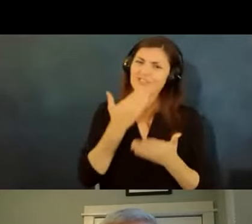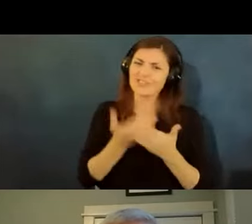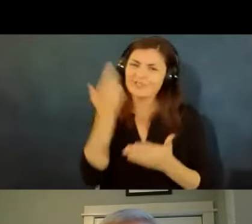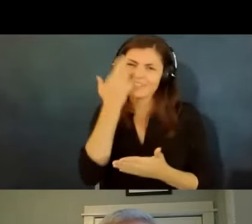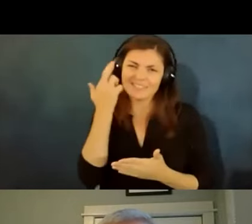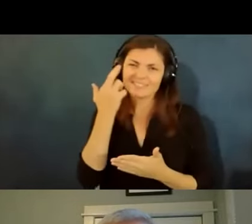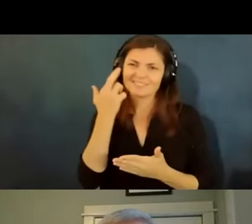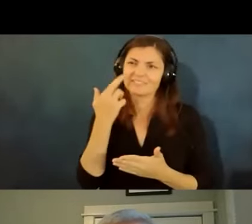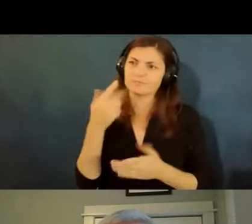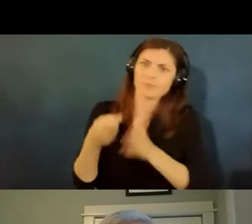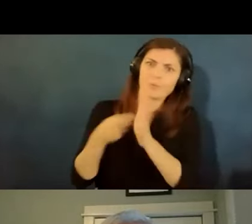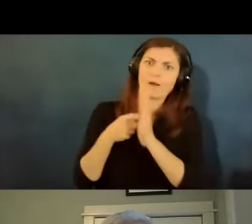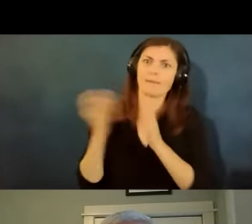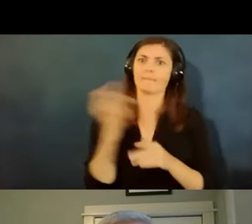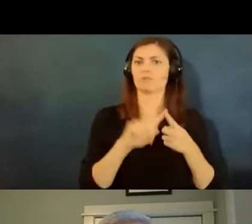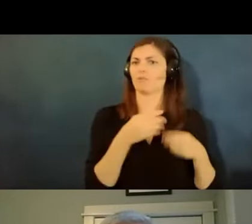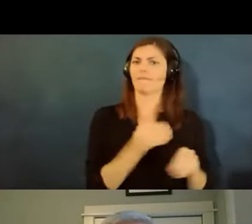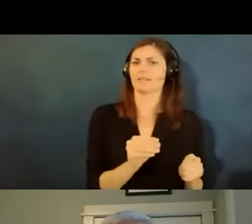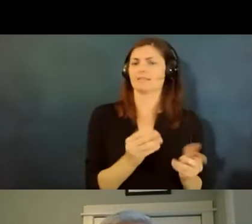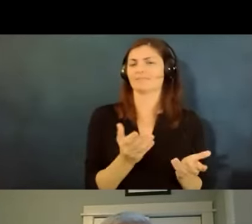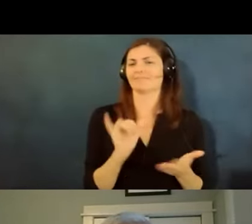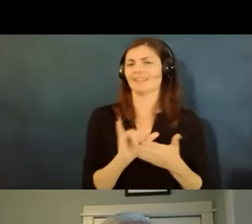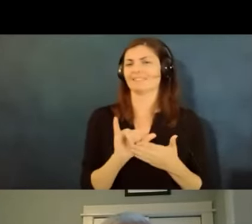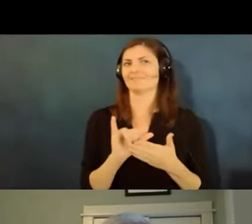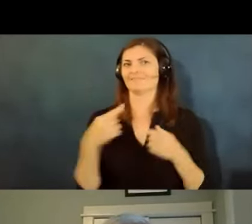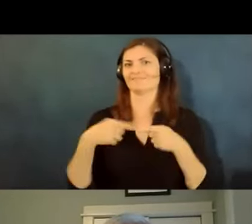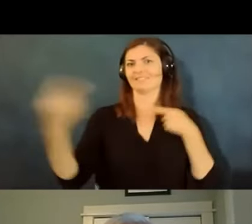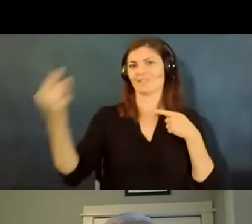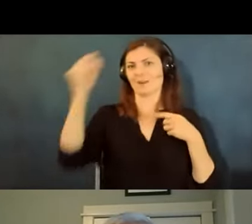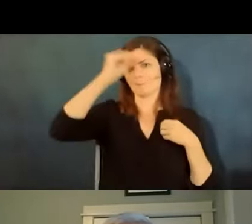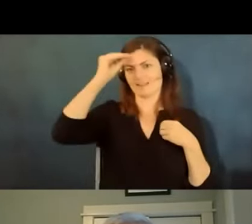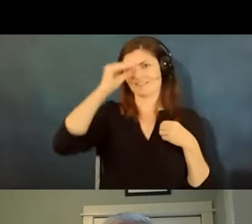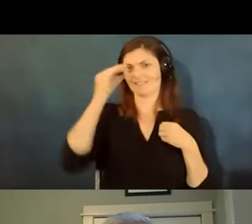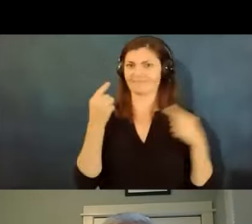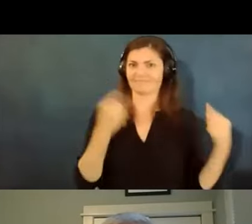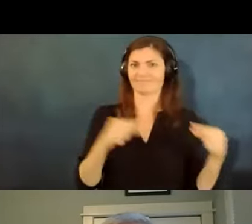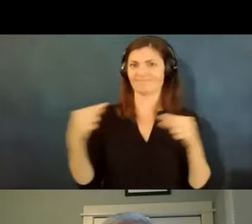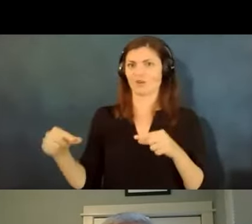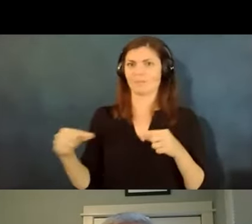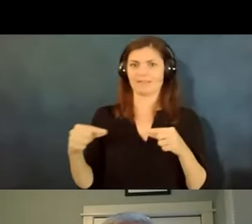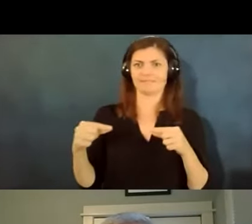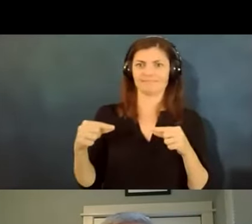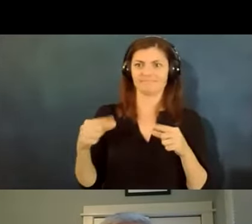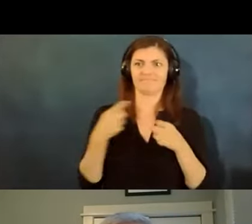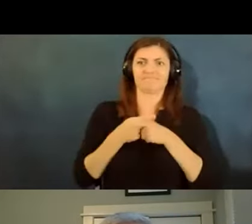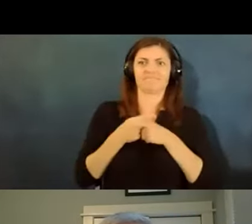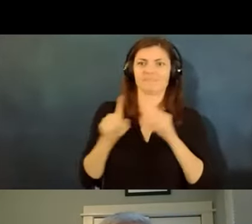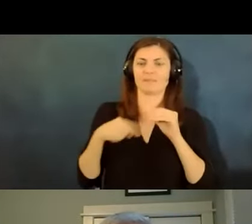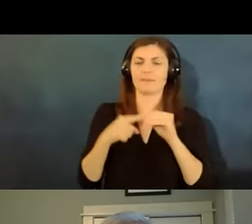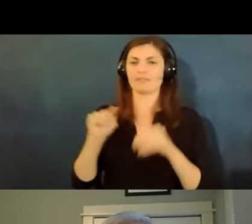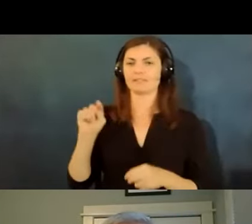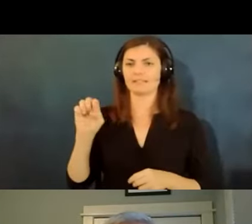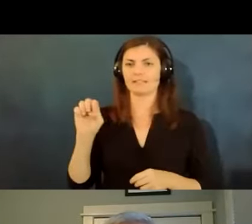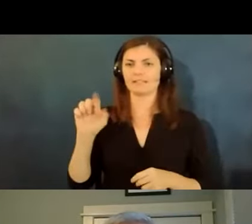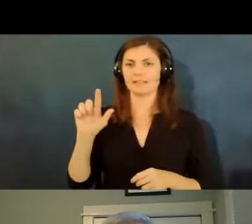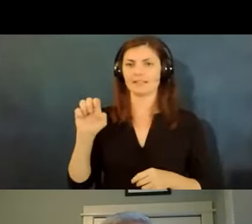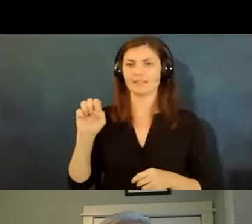um so that's the big question when there's a fight about teleworking the big question is often what